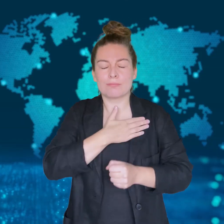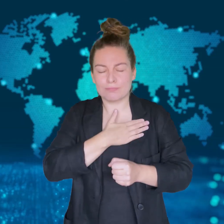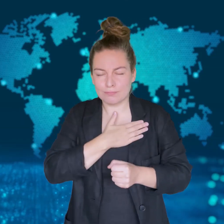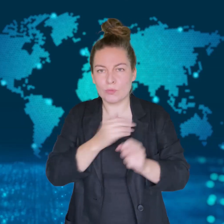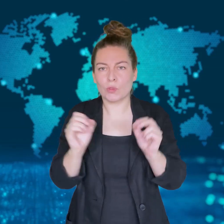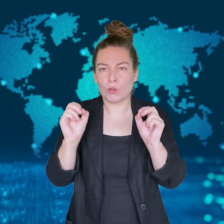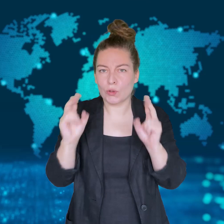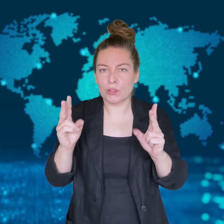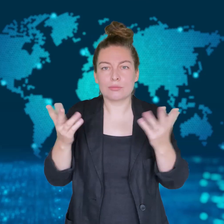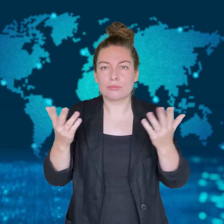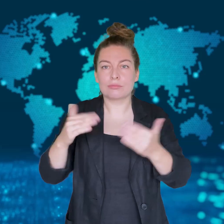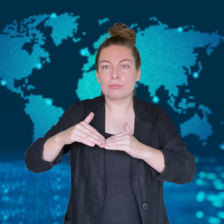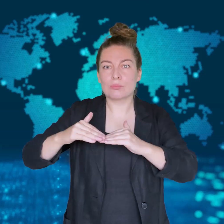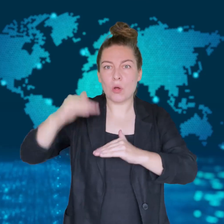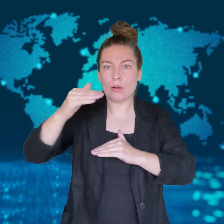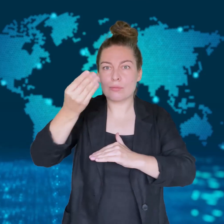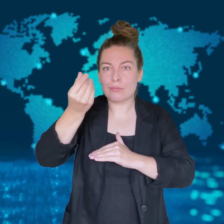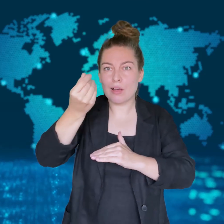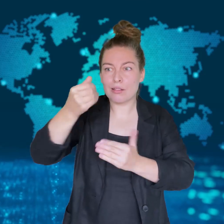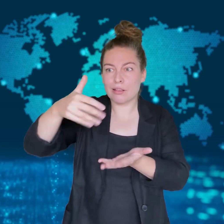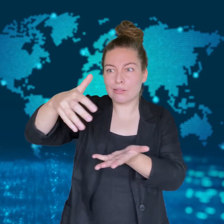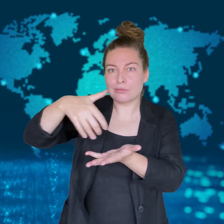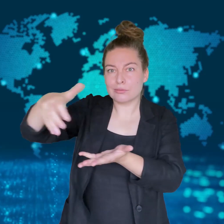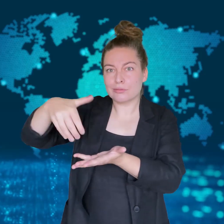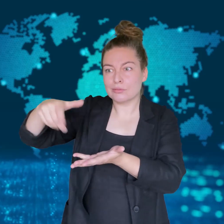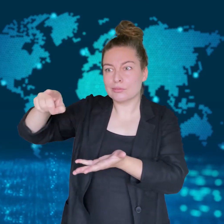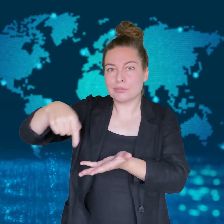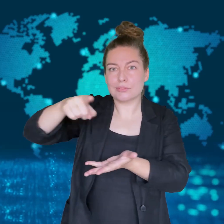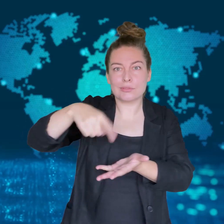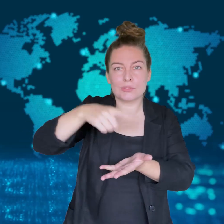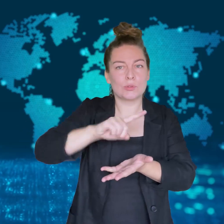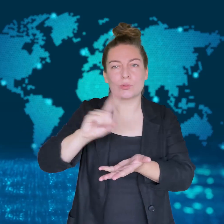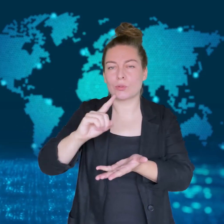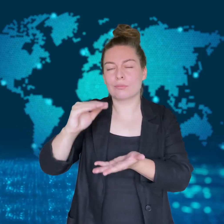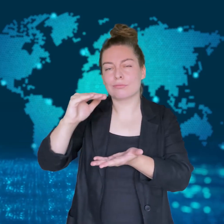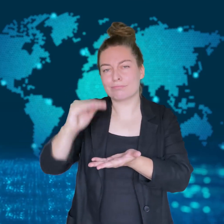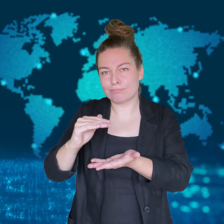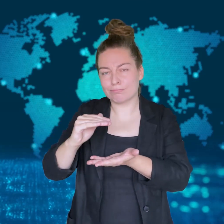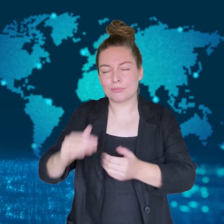and has promised not to collect "excessive donations."